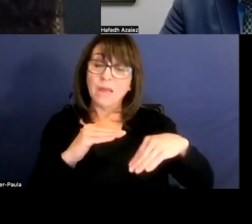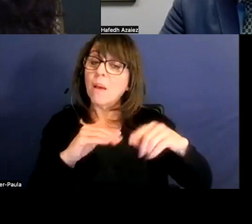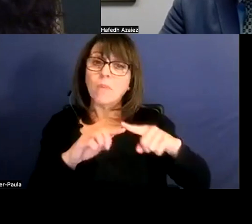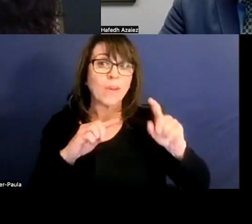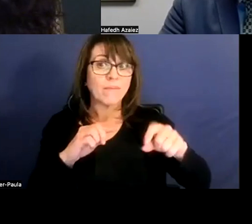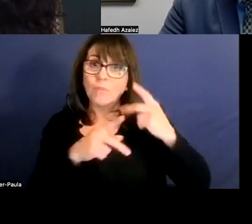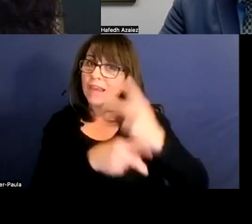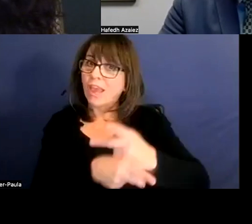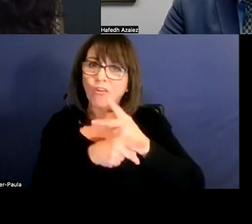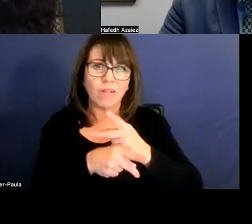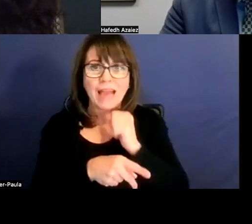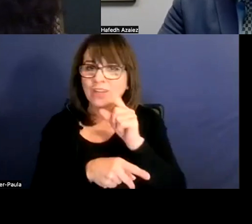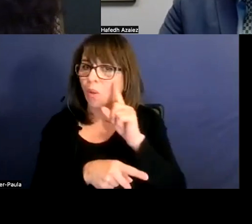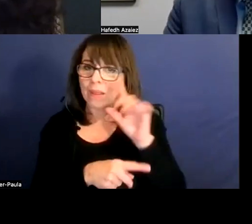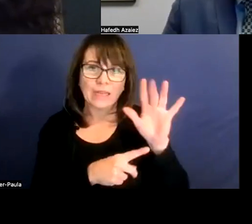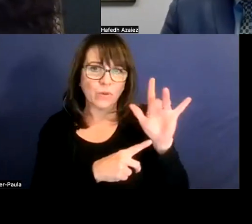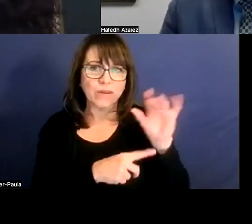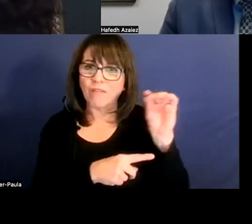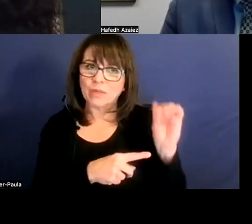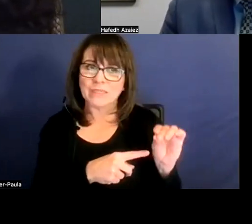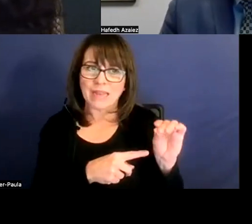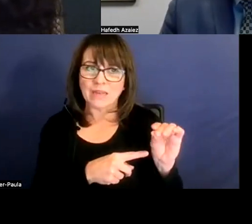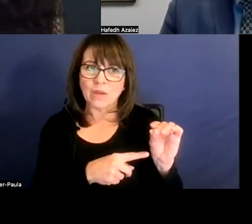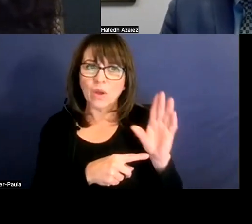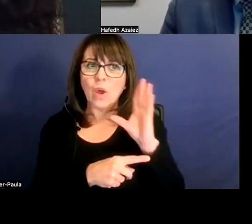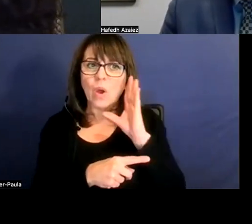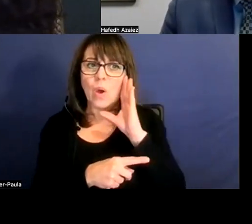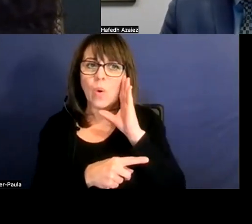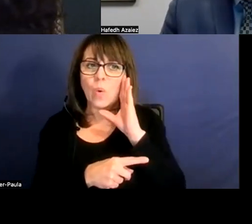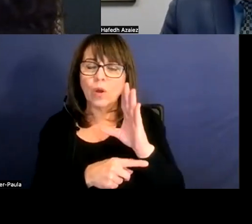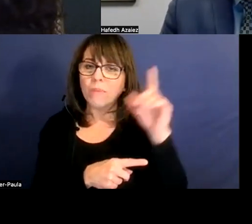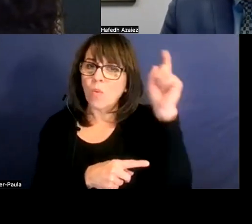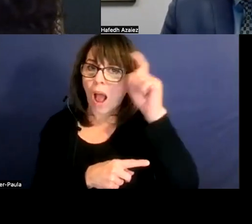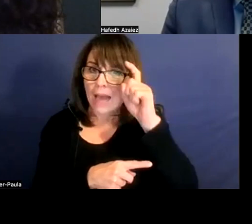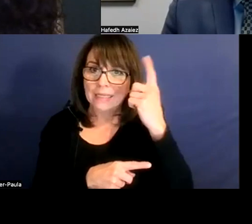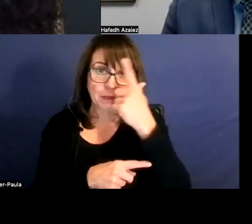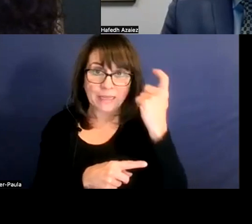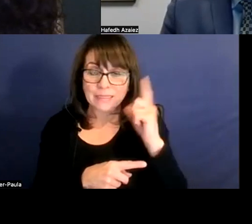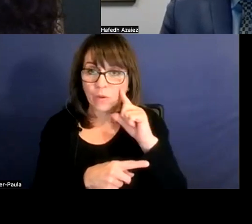I don't think 25% it would be a good thing to do 'cause it will hurt our district